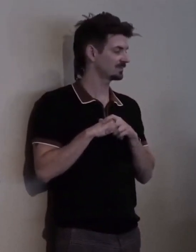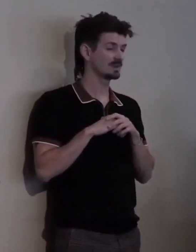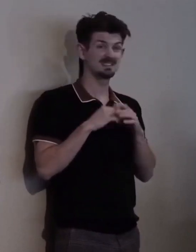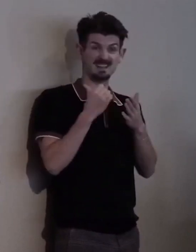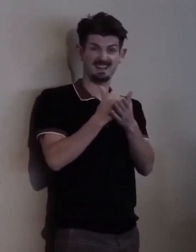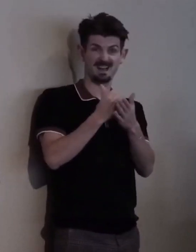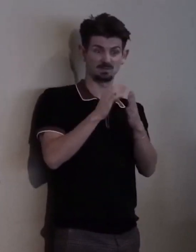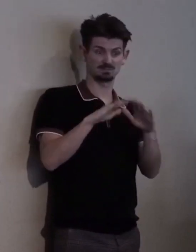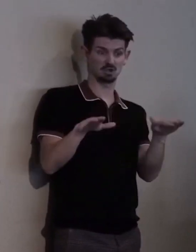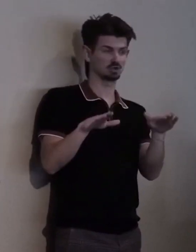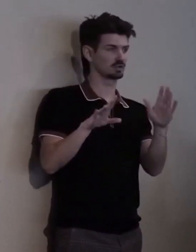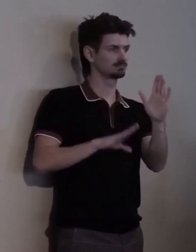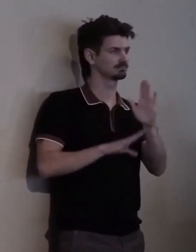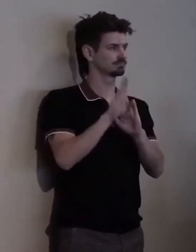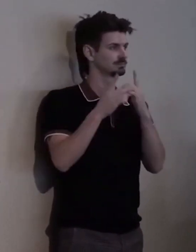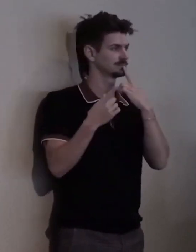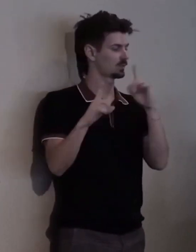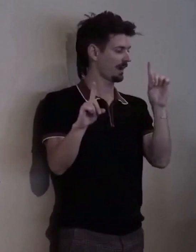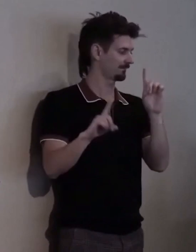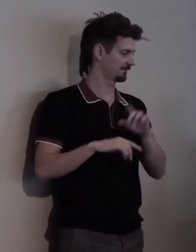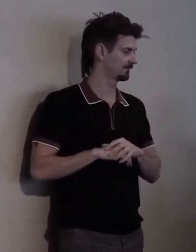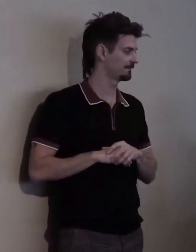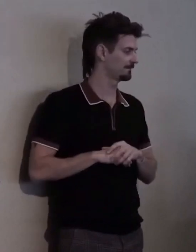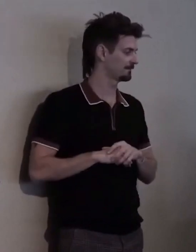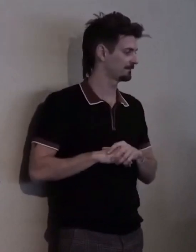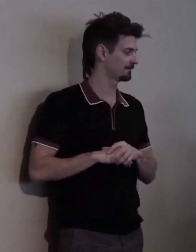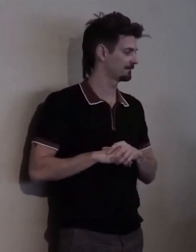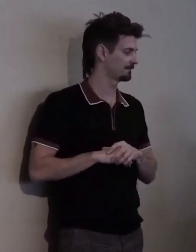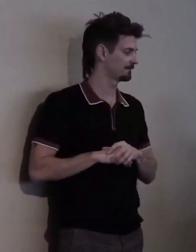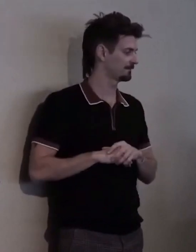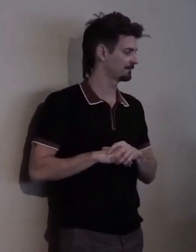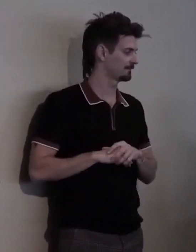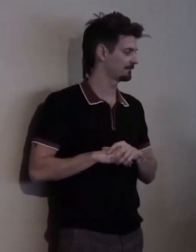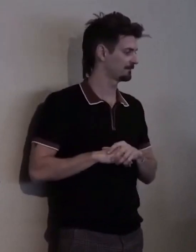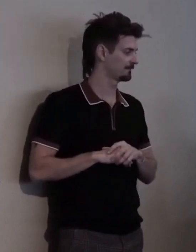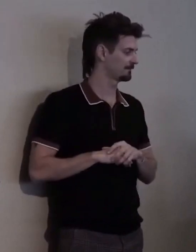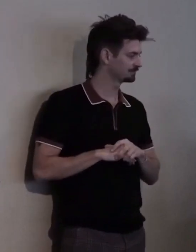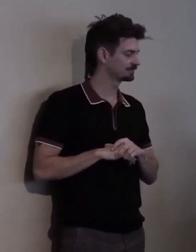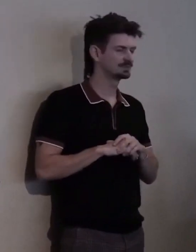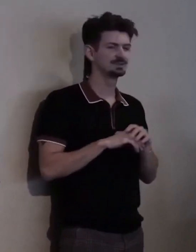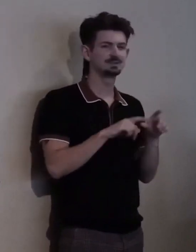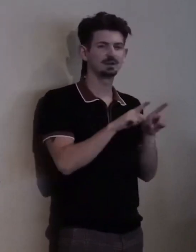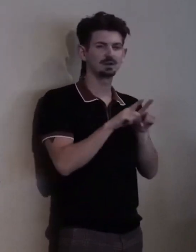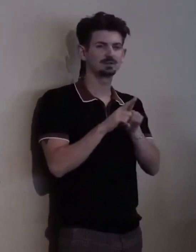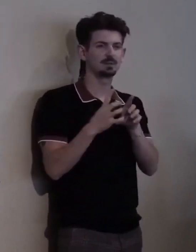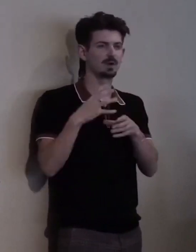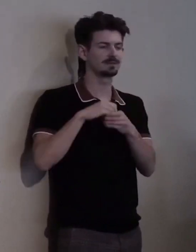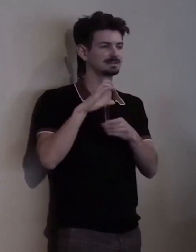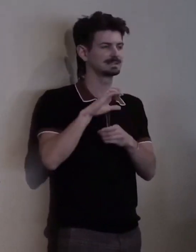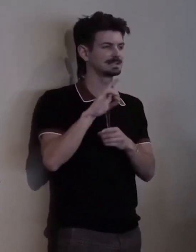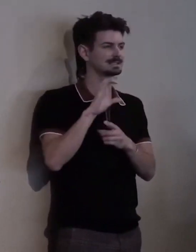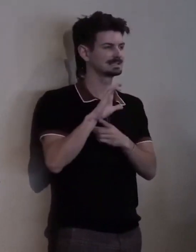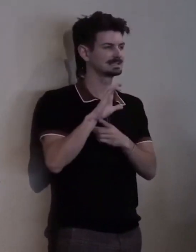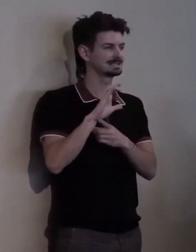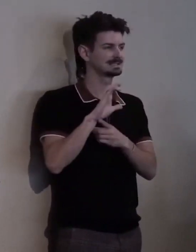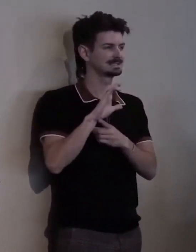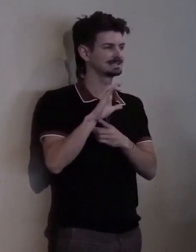Kristen was also an integral part of CCDC.’s organizing efforts.